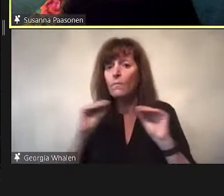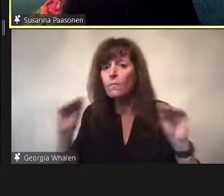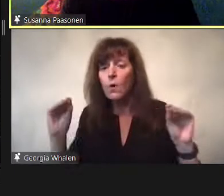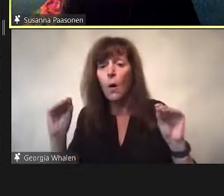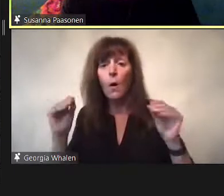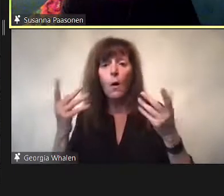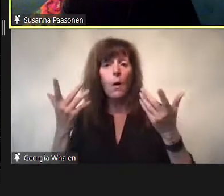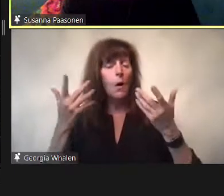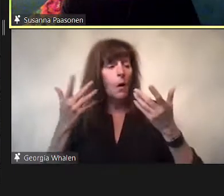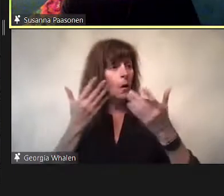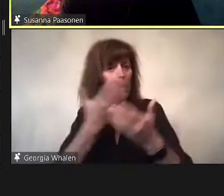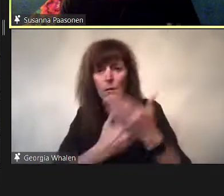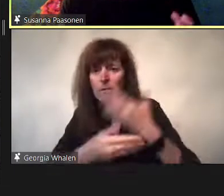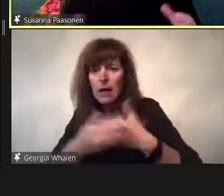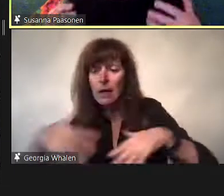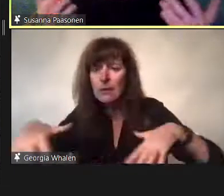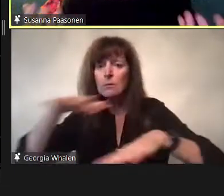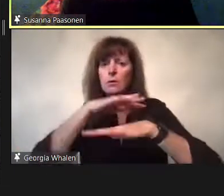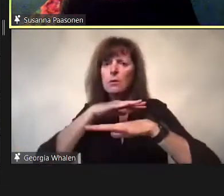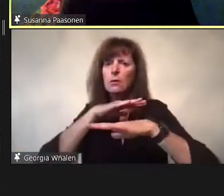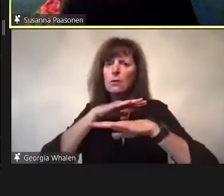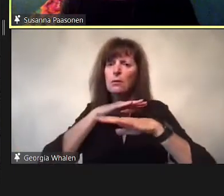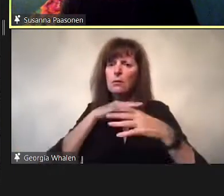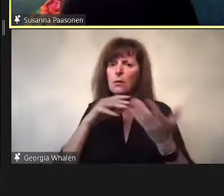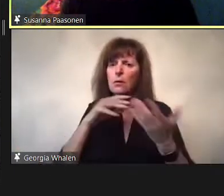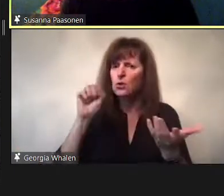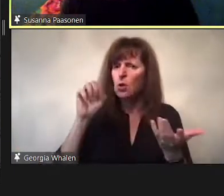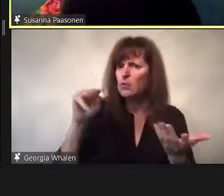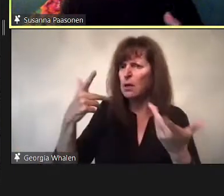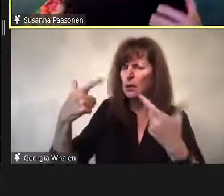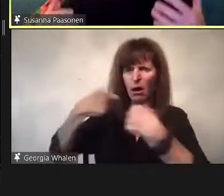But what I hope for is that there is an avenue for different public discussions